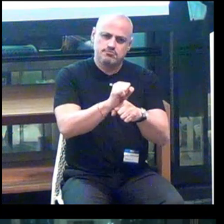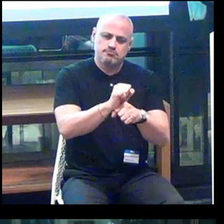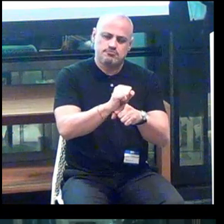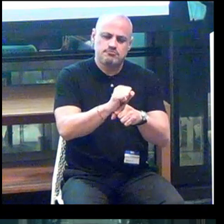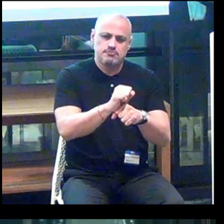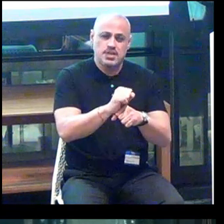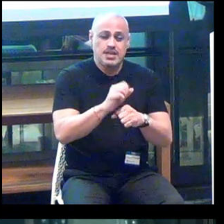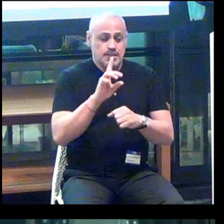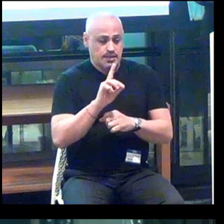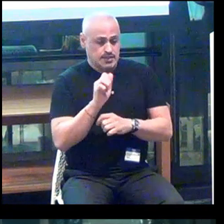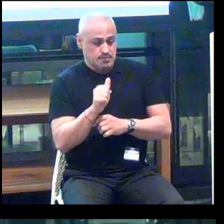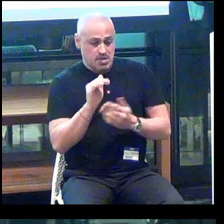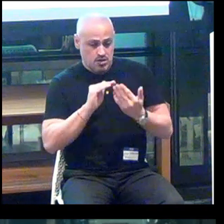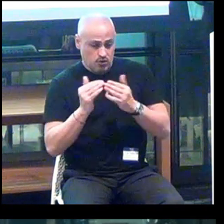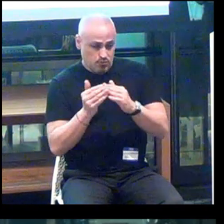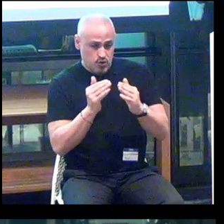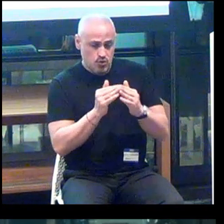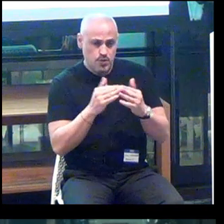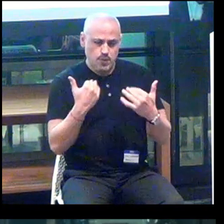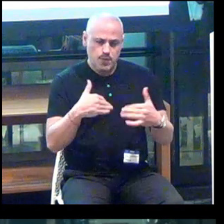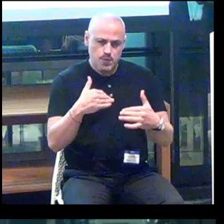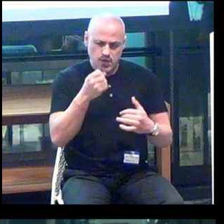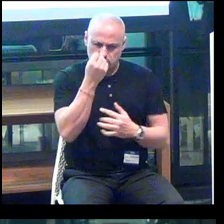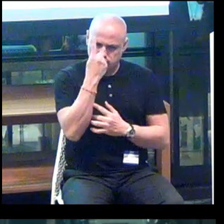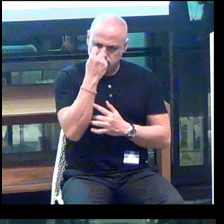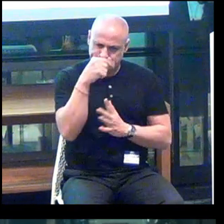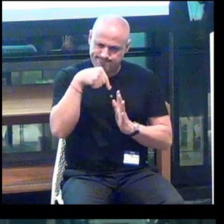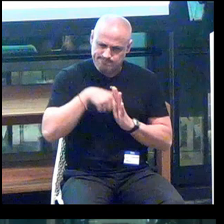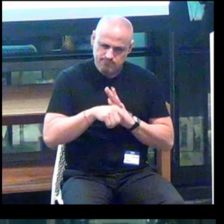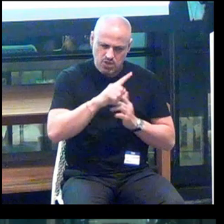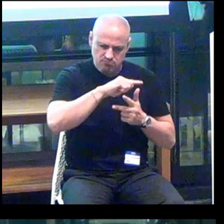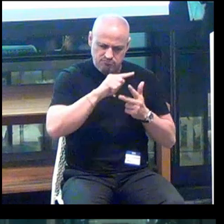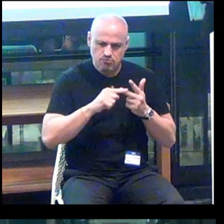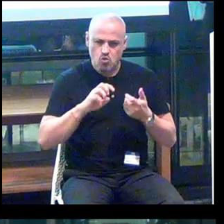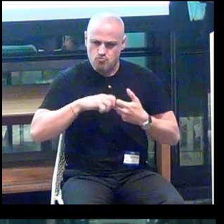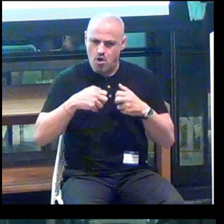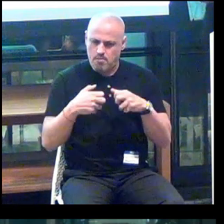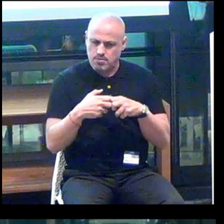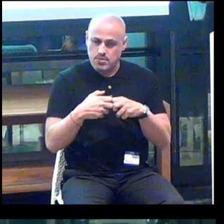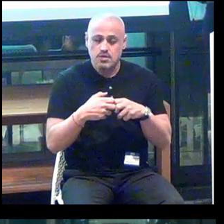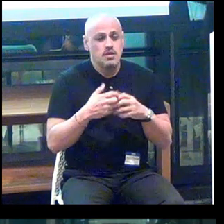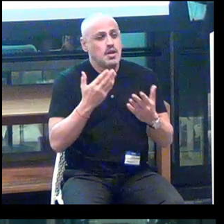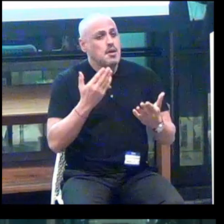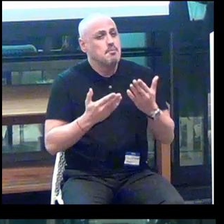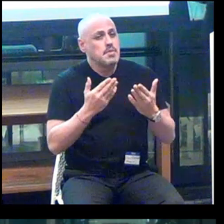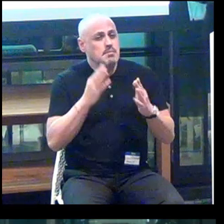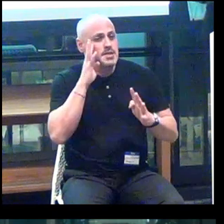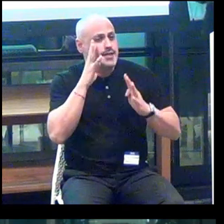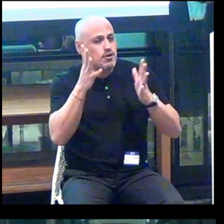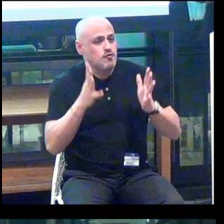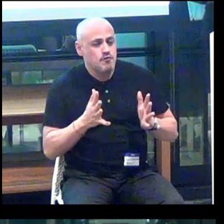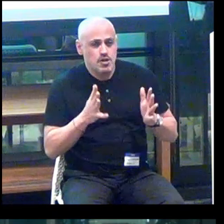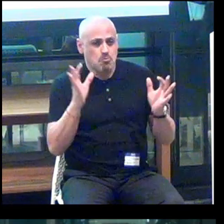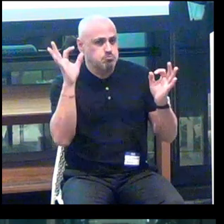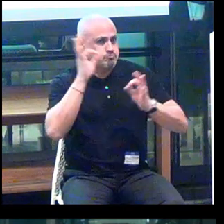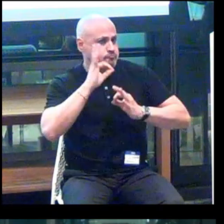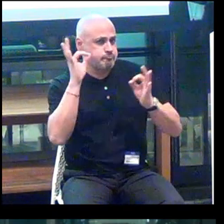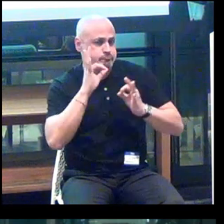that the disability community deeply understands those problem points, but maybe innovators aren't aware of them.